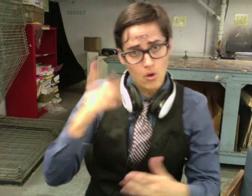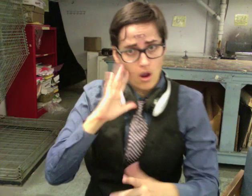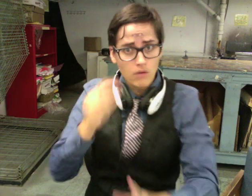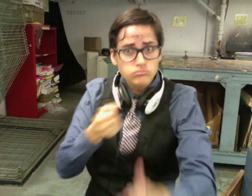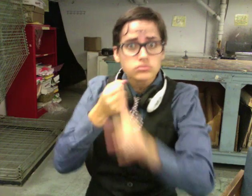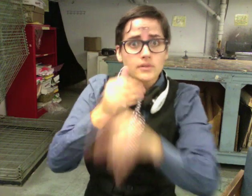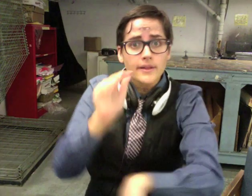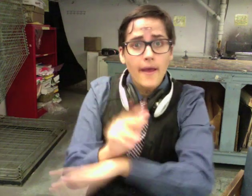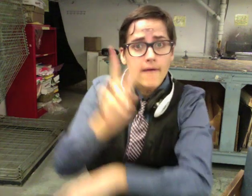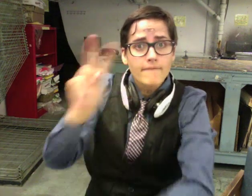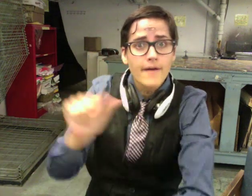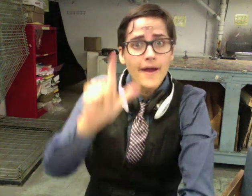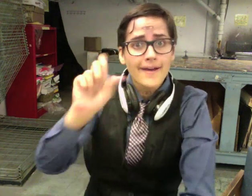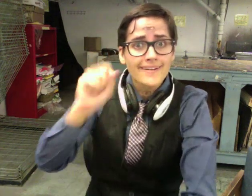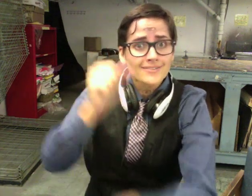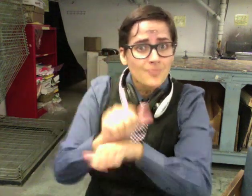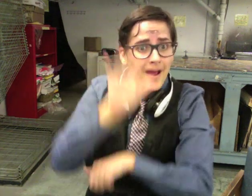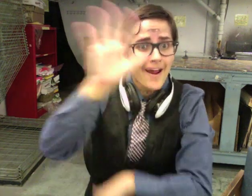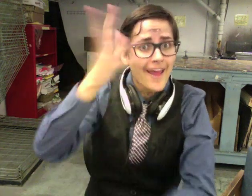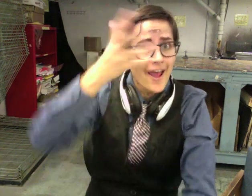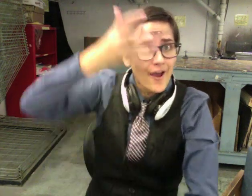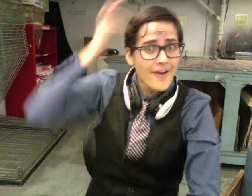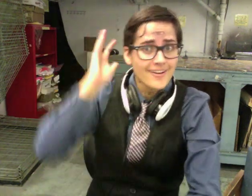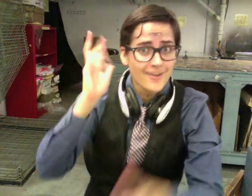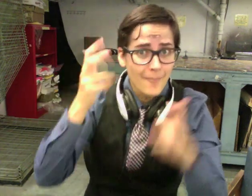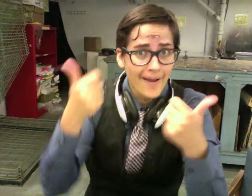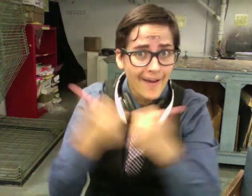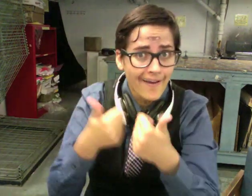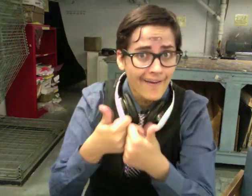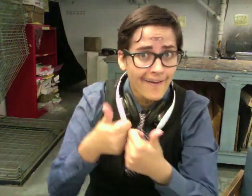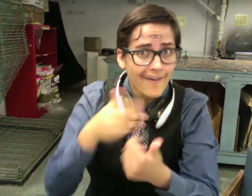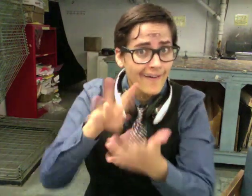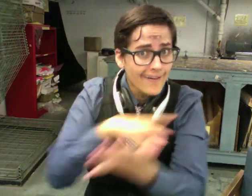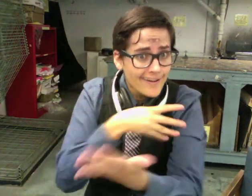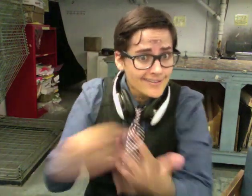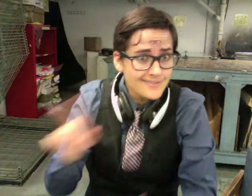for good. There is no word yet on if, or how, this will affect the Night Vale Mountain Lions'